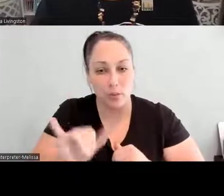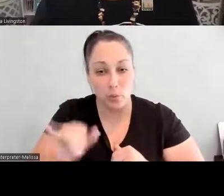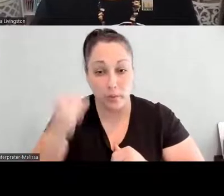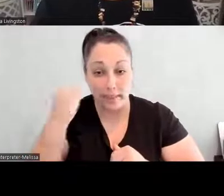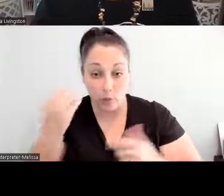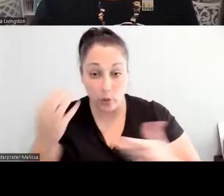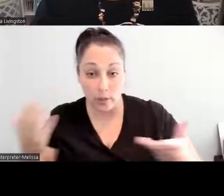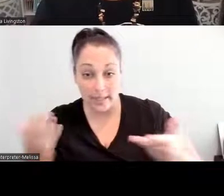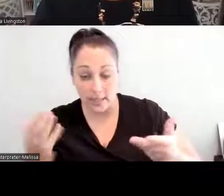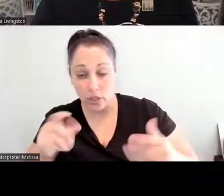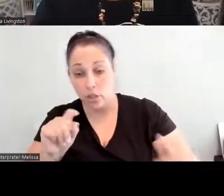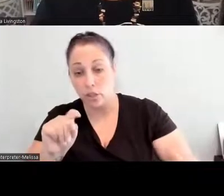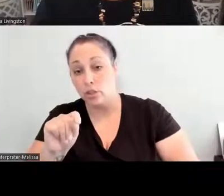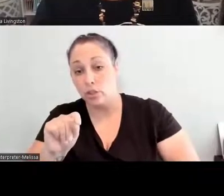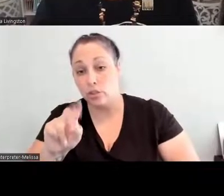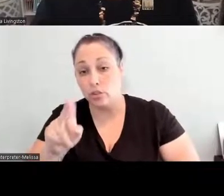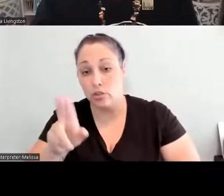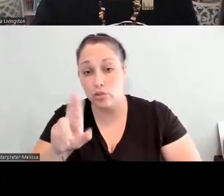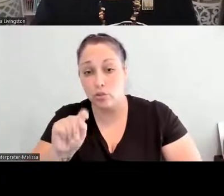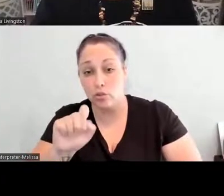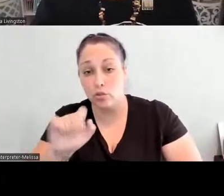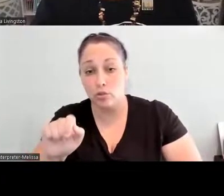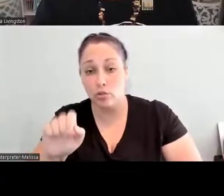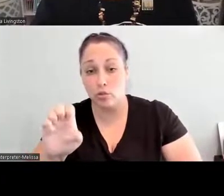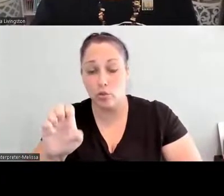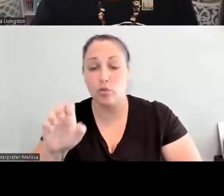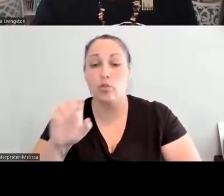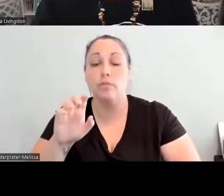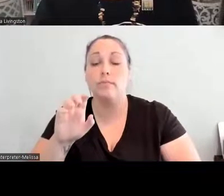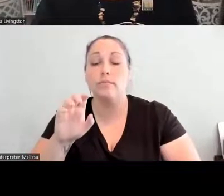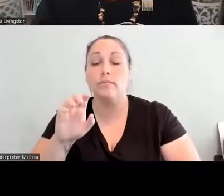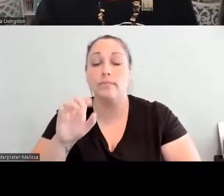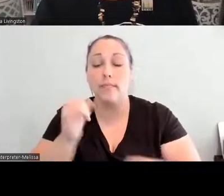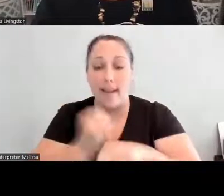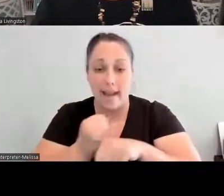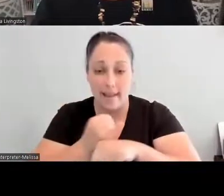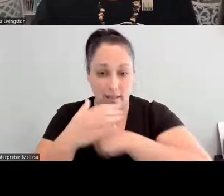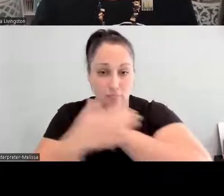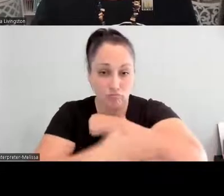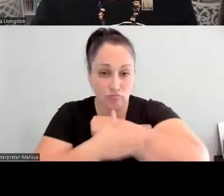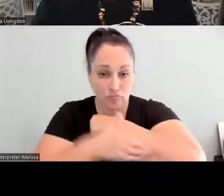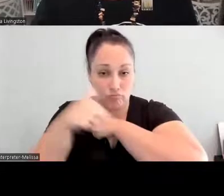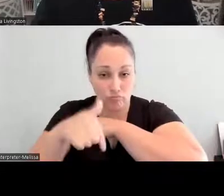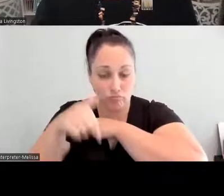Island, you can connect with Slow Food USA as well as we will be taking a delegation next month.